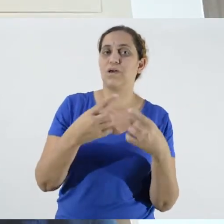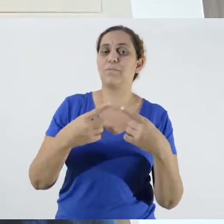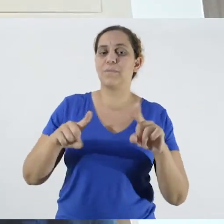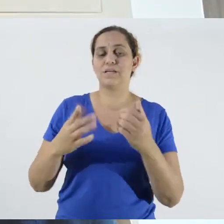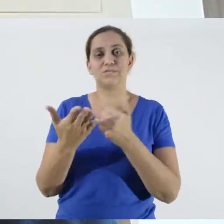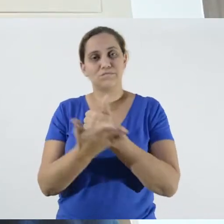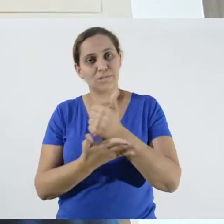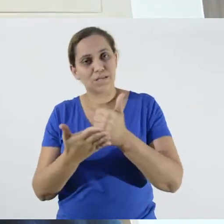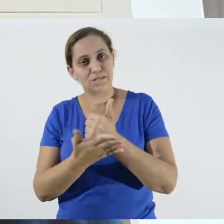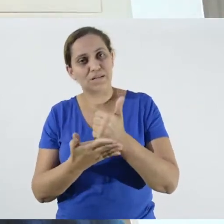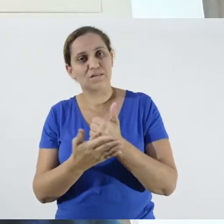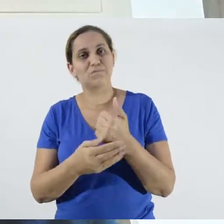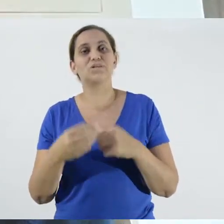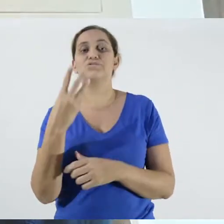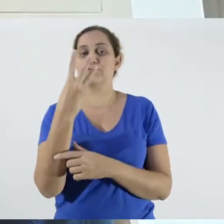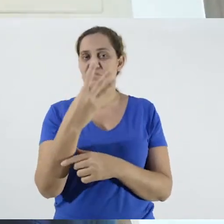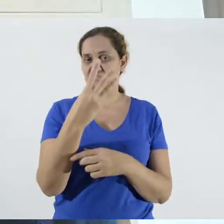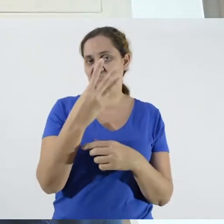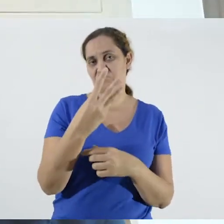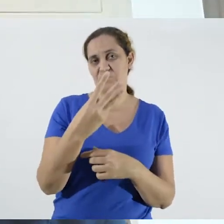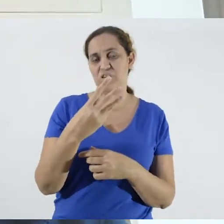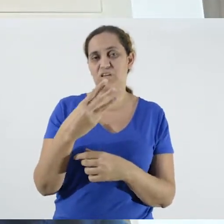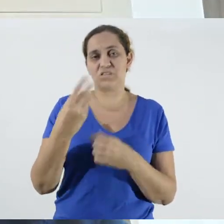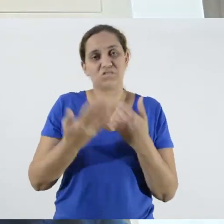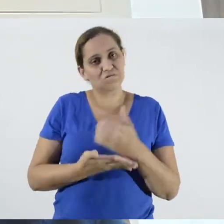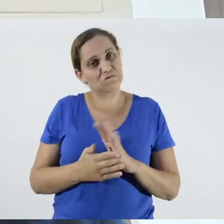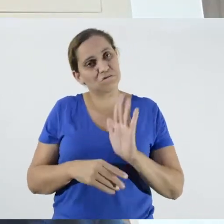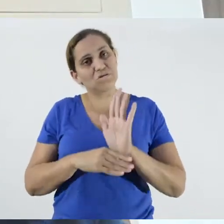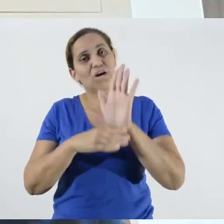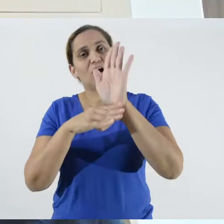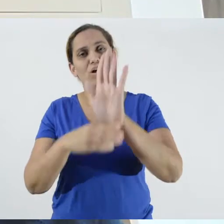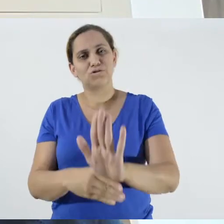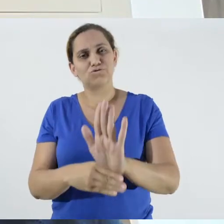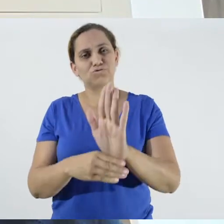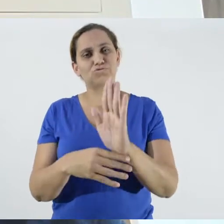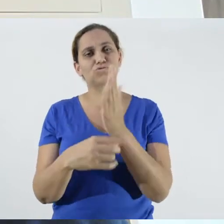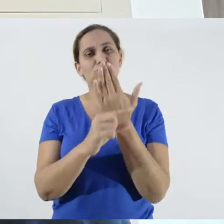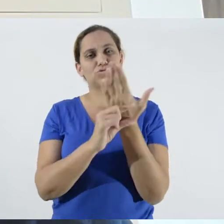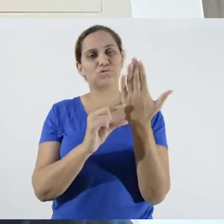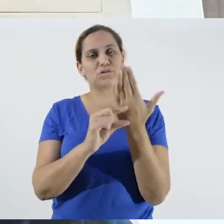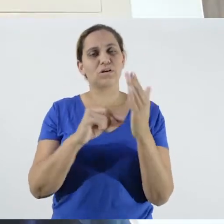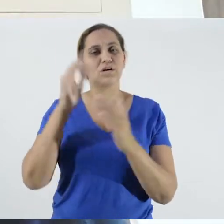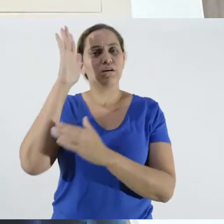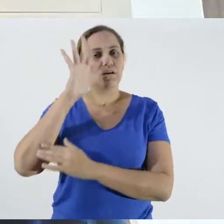are assisting us with theoretical frameworks. These dialogical